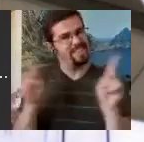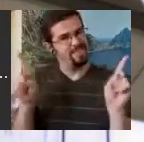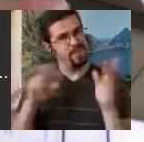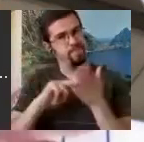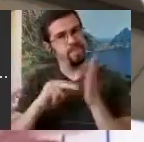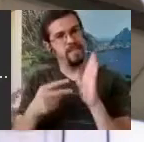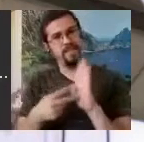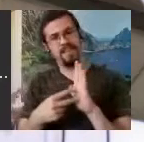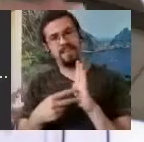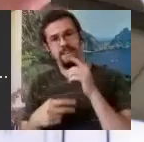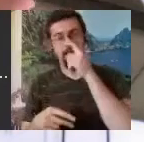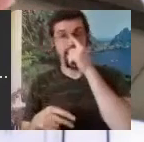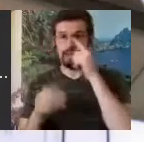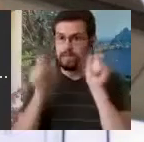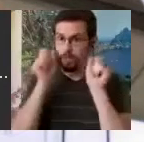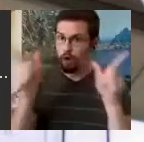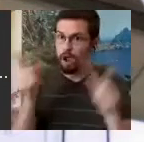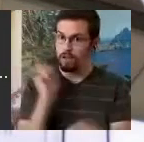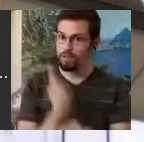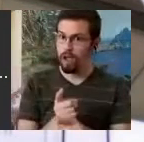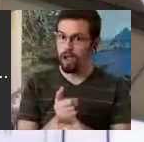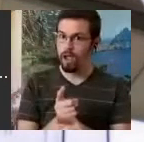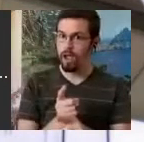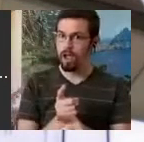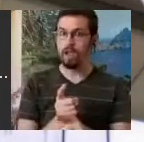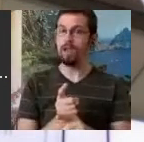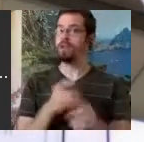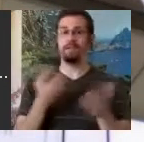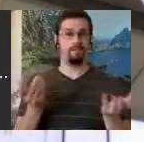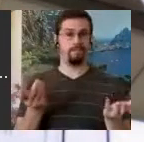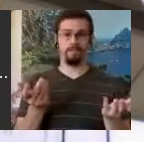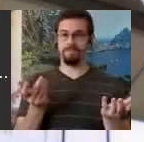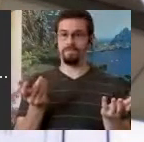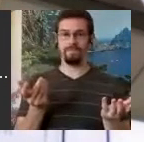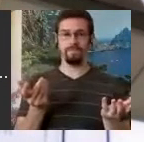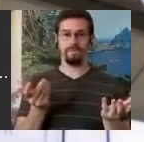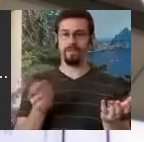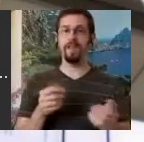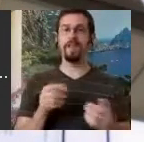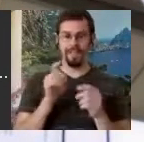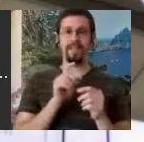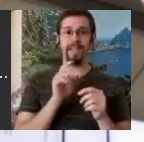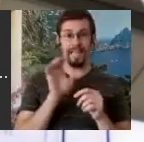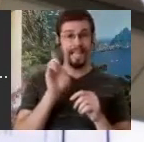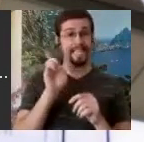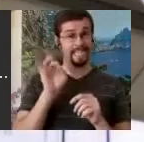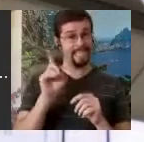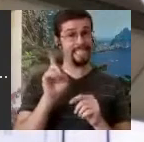surprise, right? Because we did change over...a pretty big change. It was right